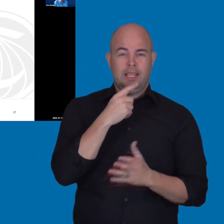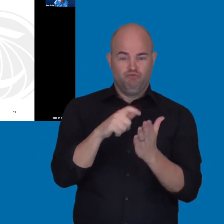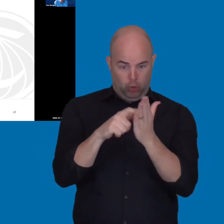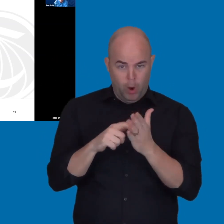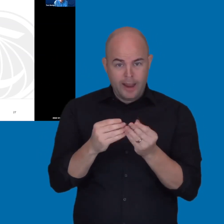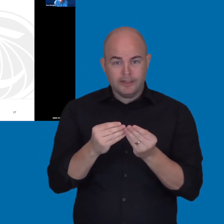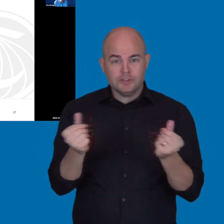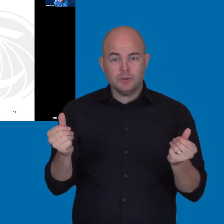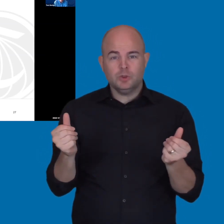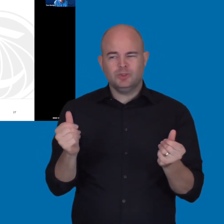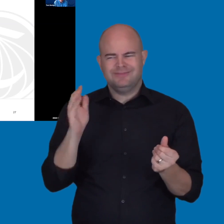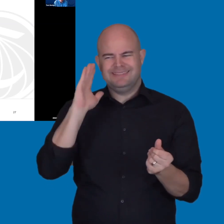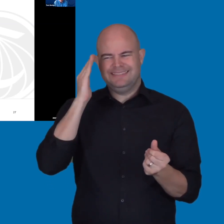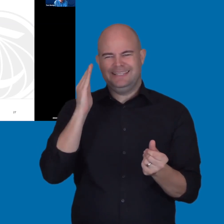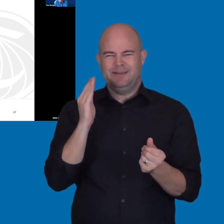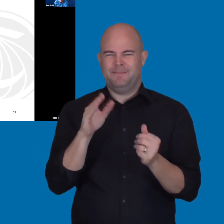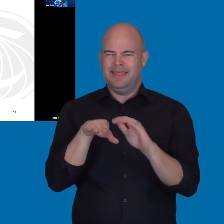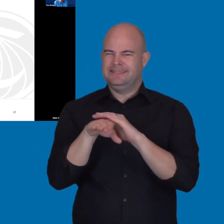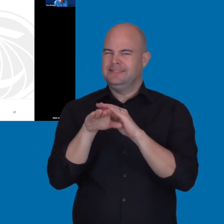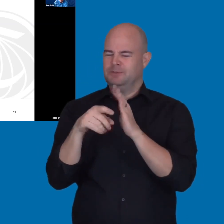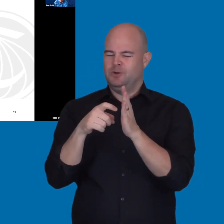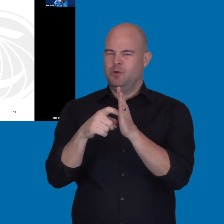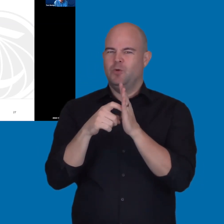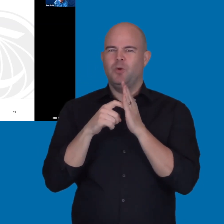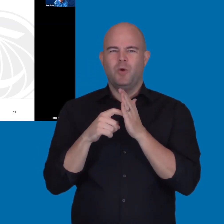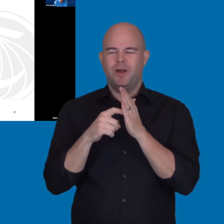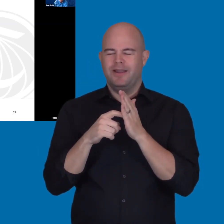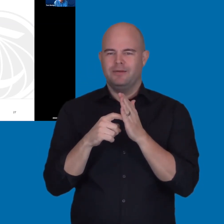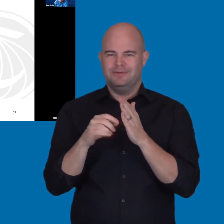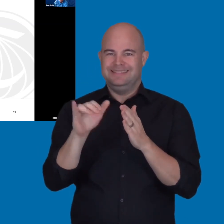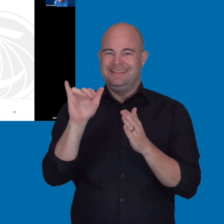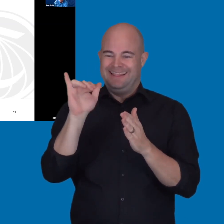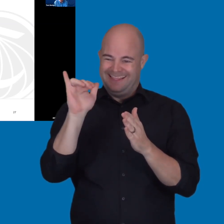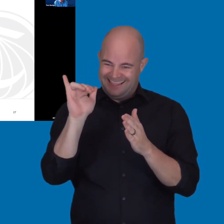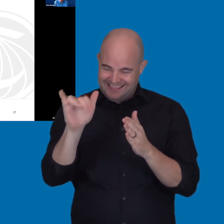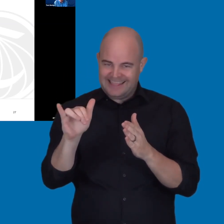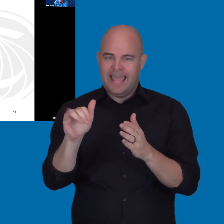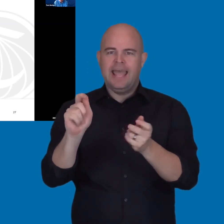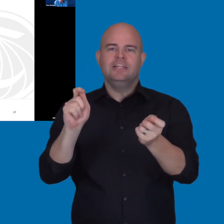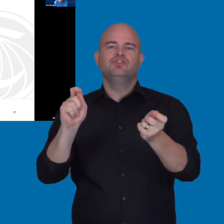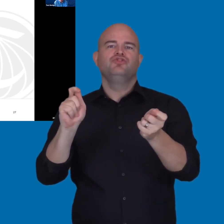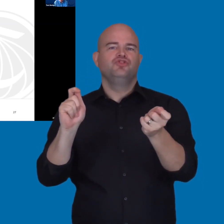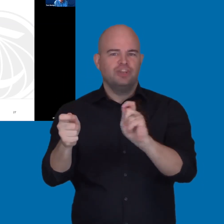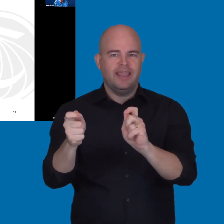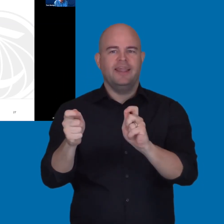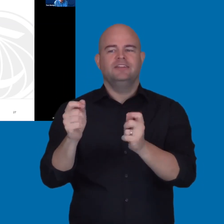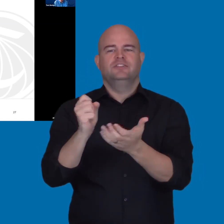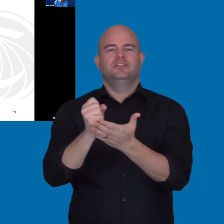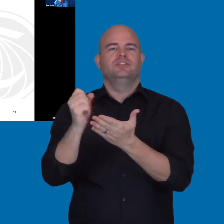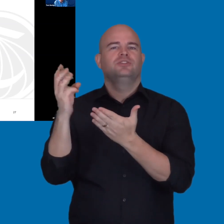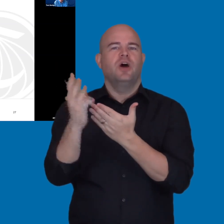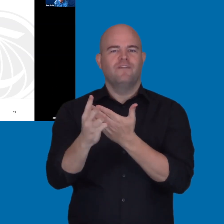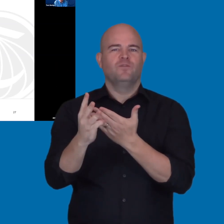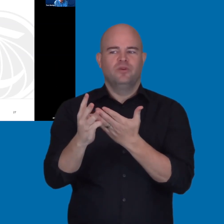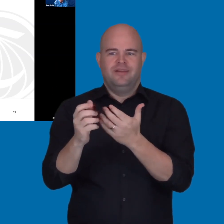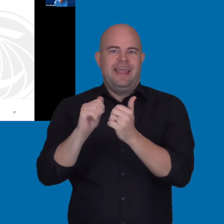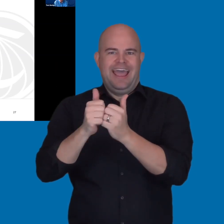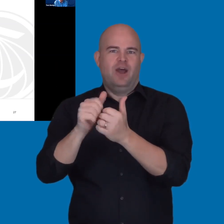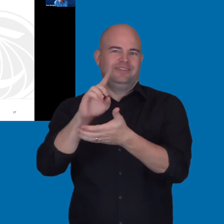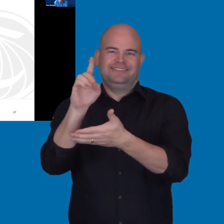I would say that requiring the solution itself to meet those accessibility requirements would involve a fundamental alteration